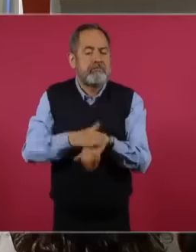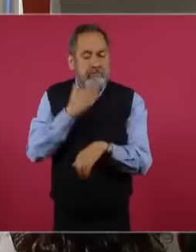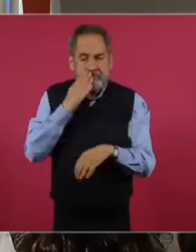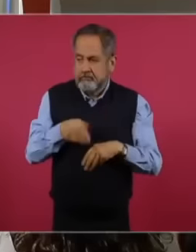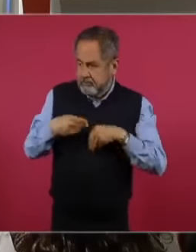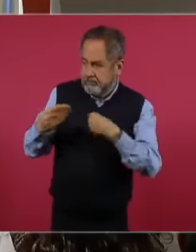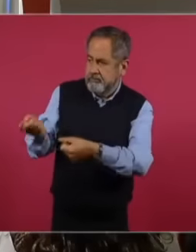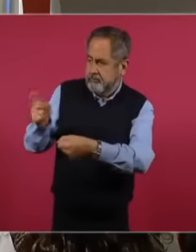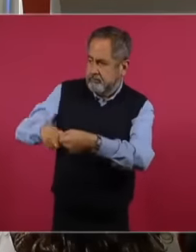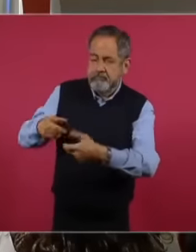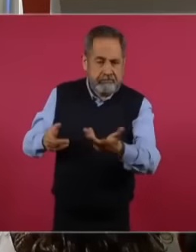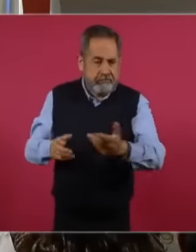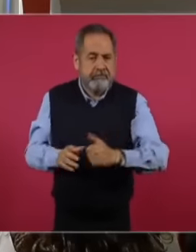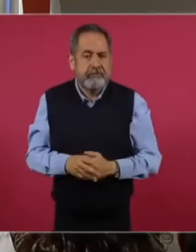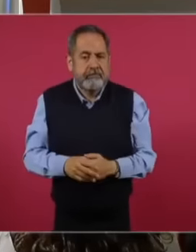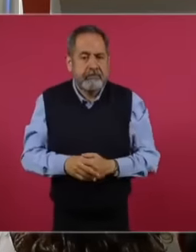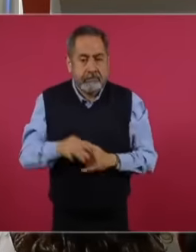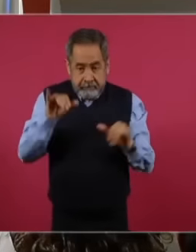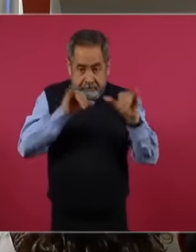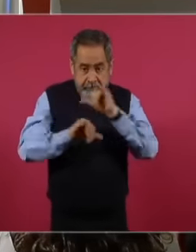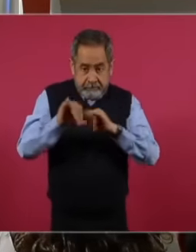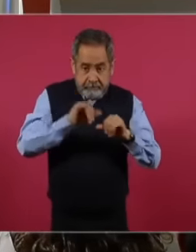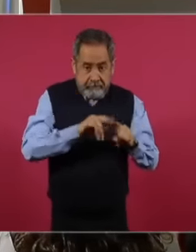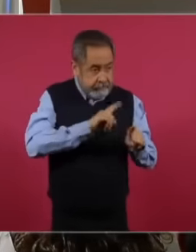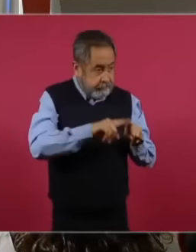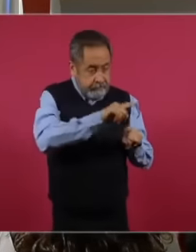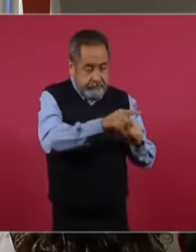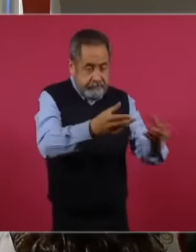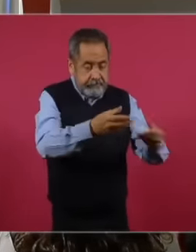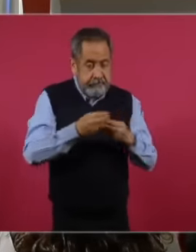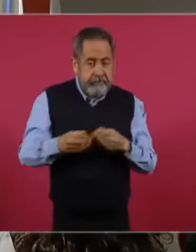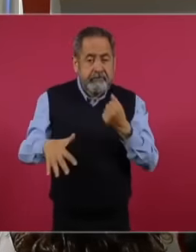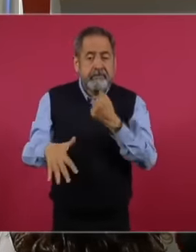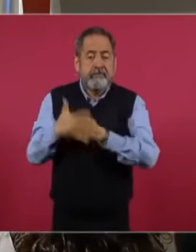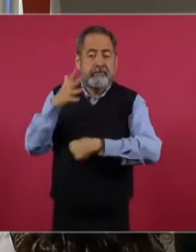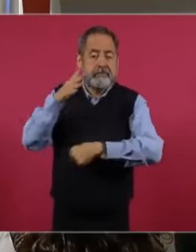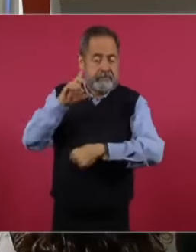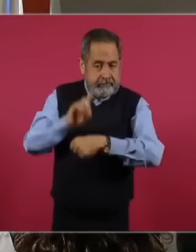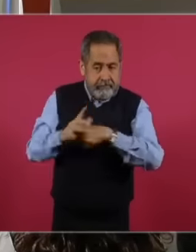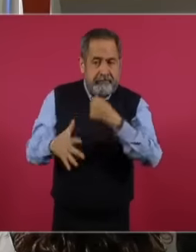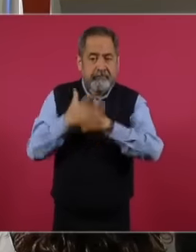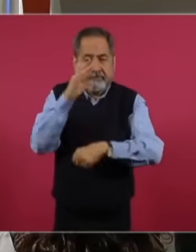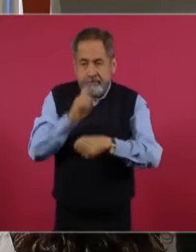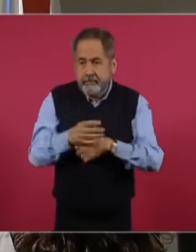authorized will be included in our biweekly therapeutic expansion report, which